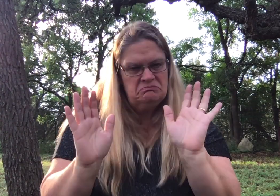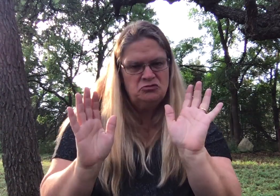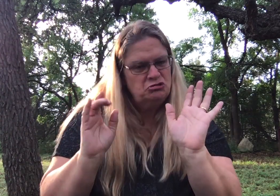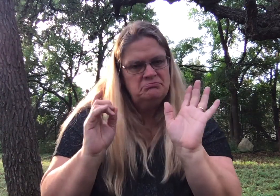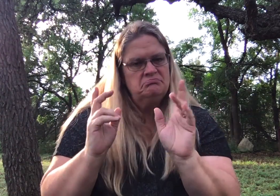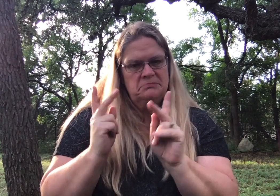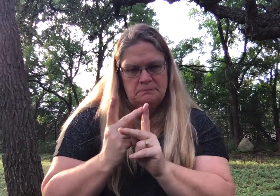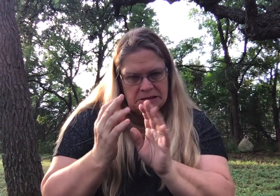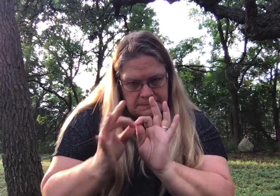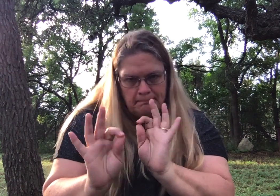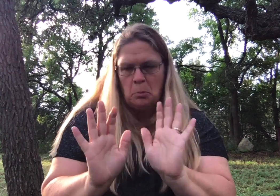Keep it simple.